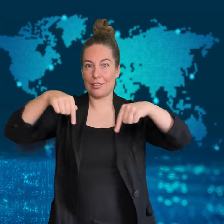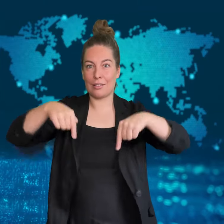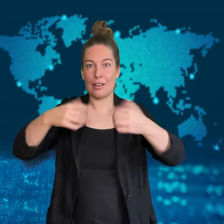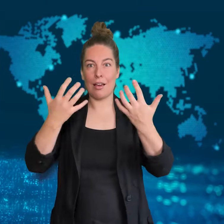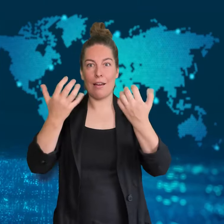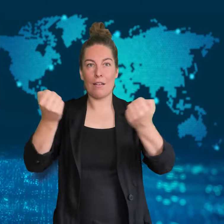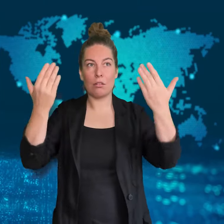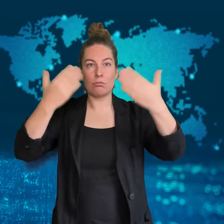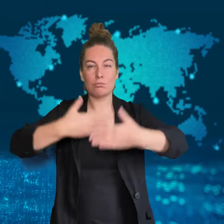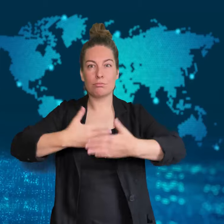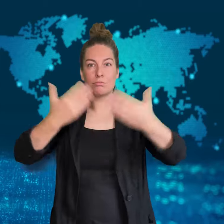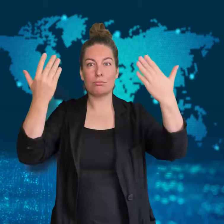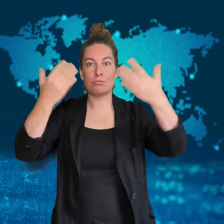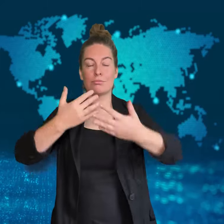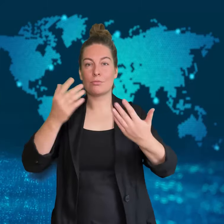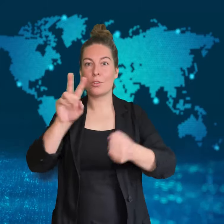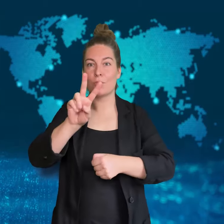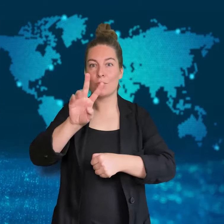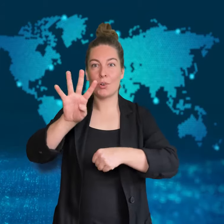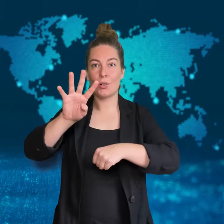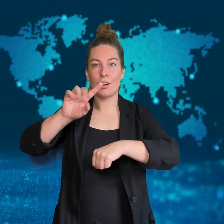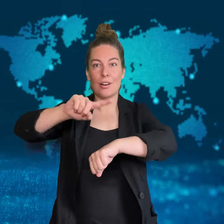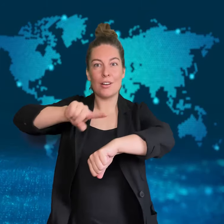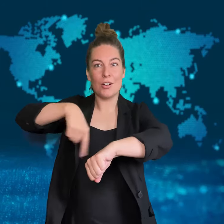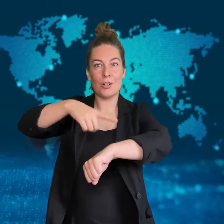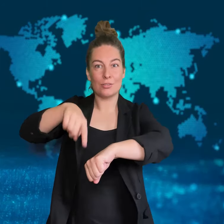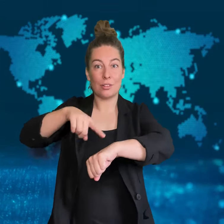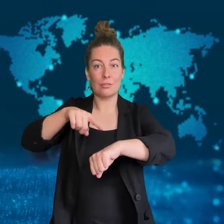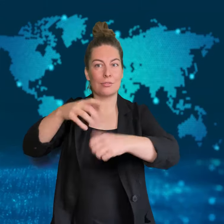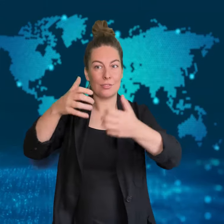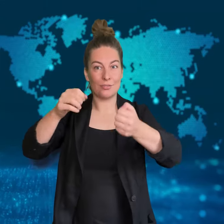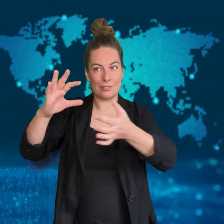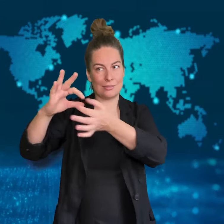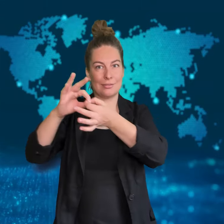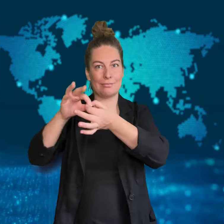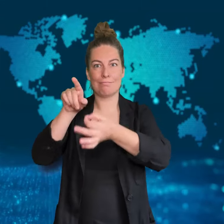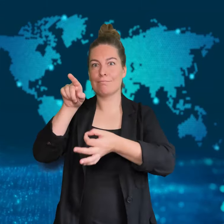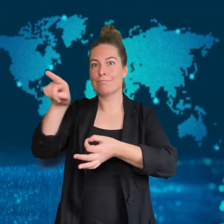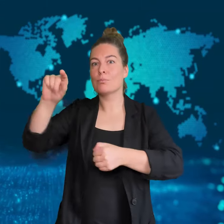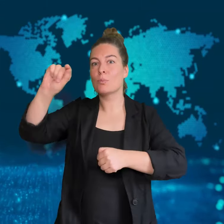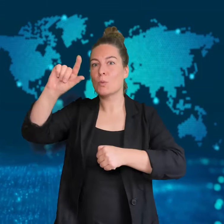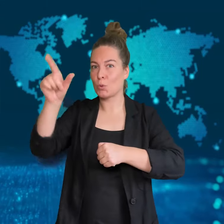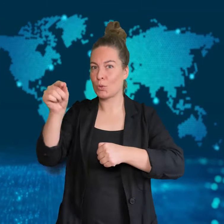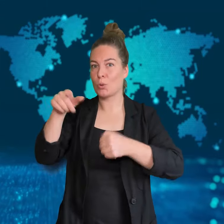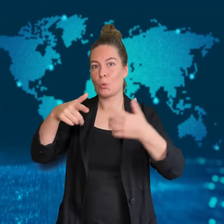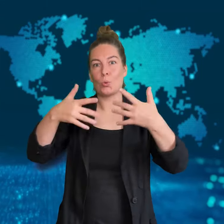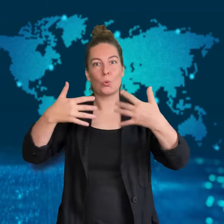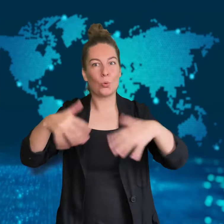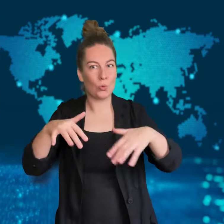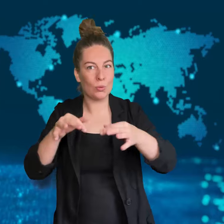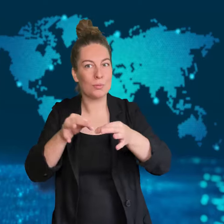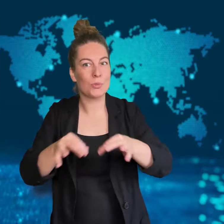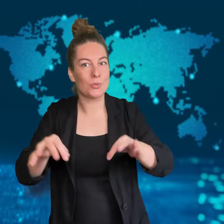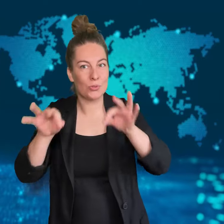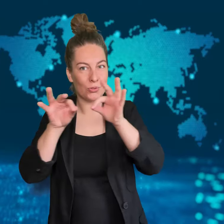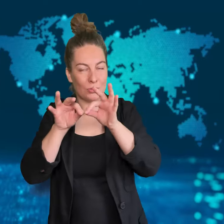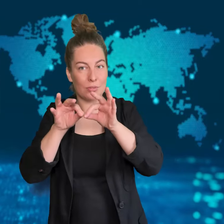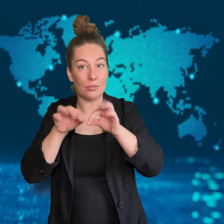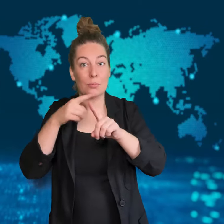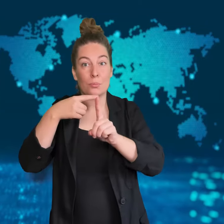The moon is the reason we have 24 hours in our day.